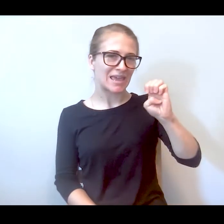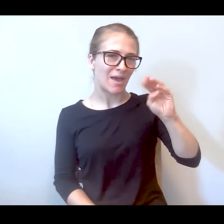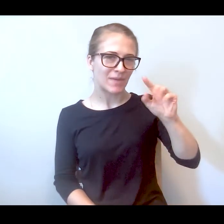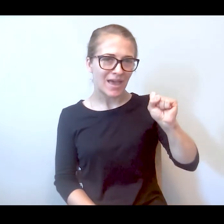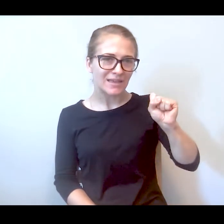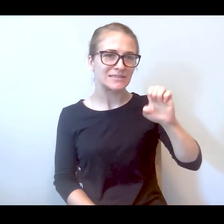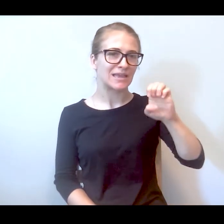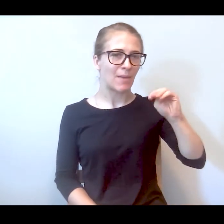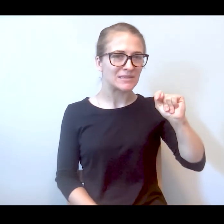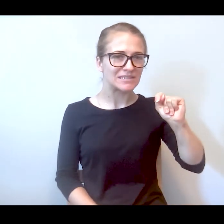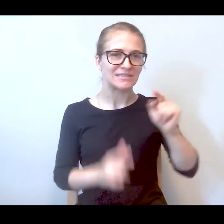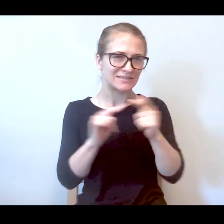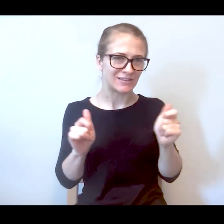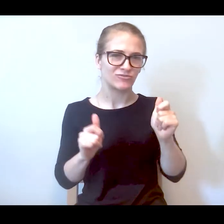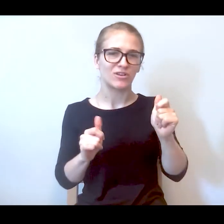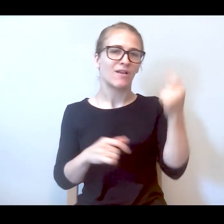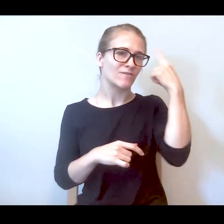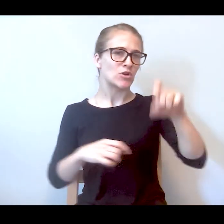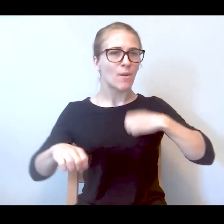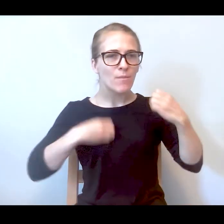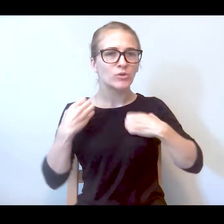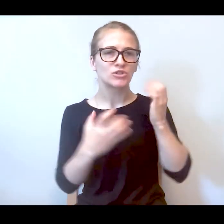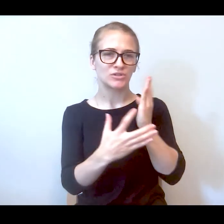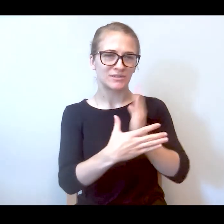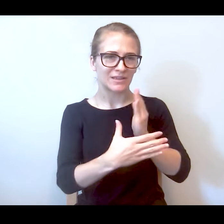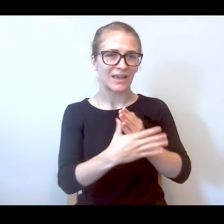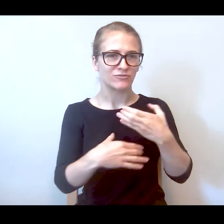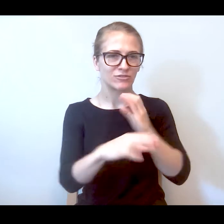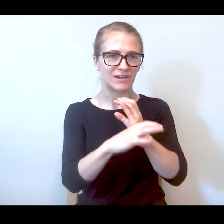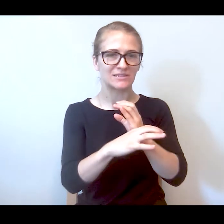psychiatric crisis or emotional crisis. So between